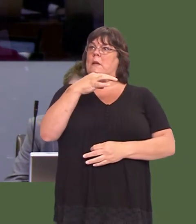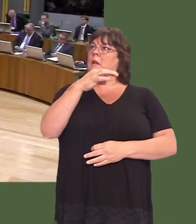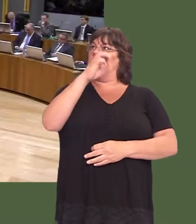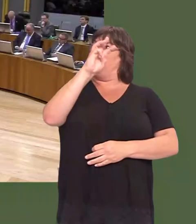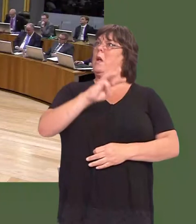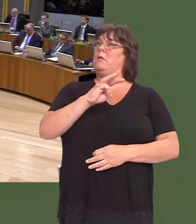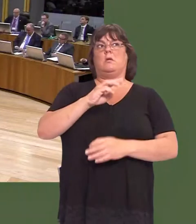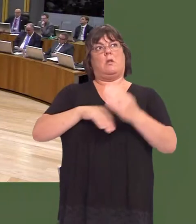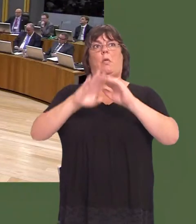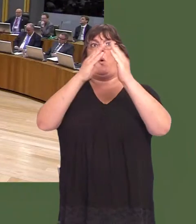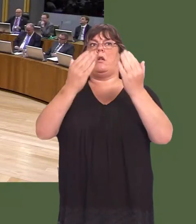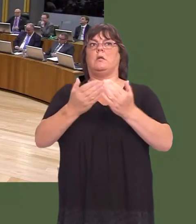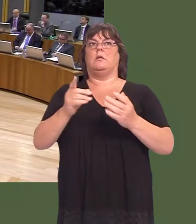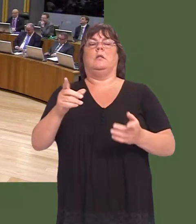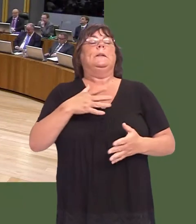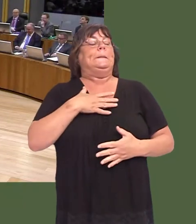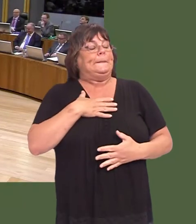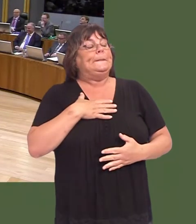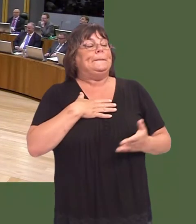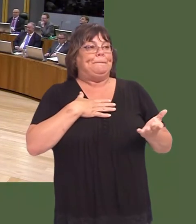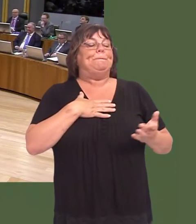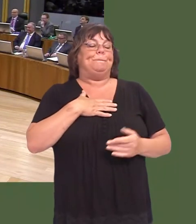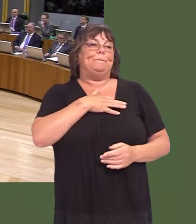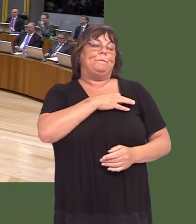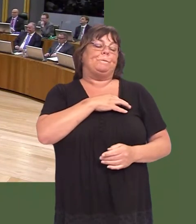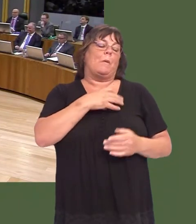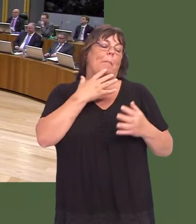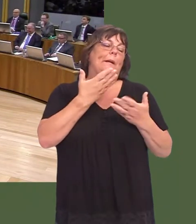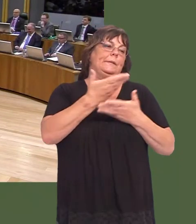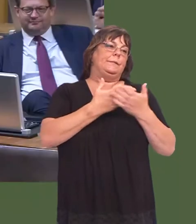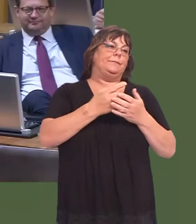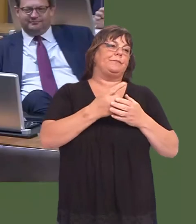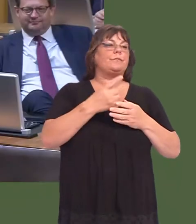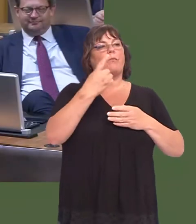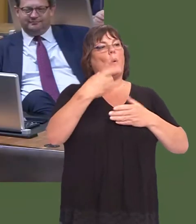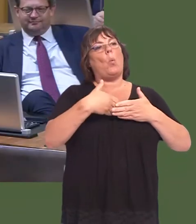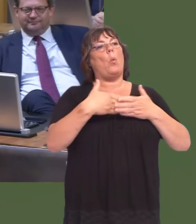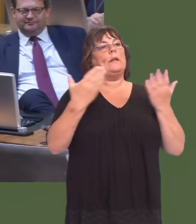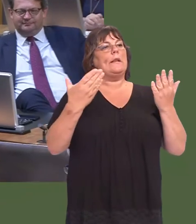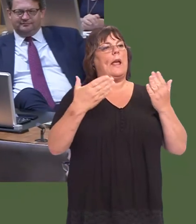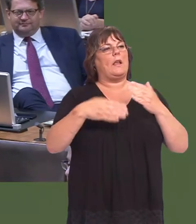Carwyn Jones: This is an issue that Iíve certainly supported in the pastócertainly a one-day team.